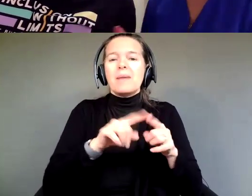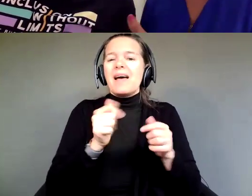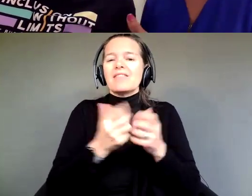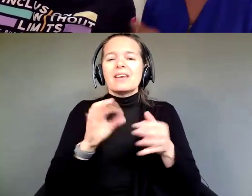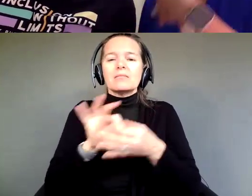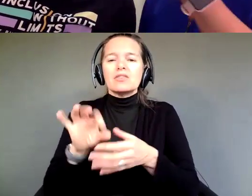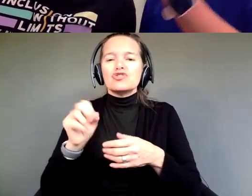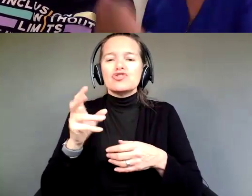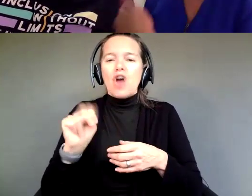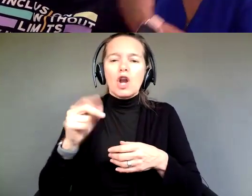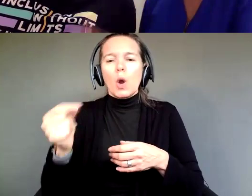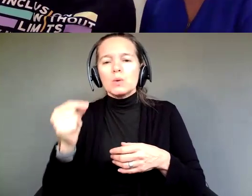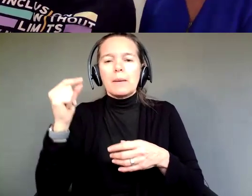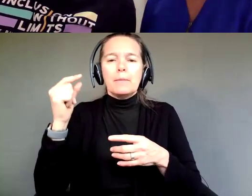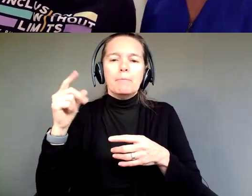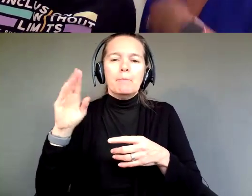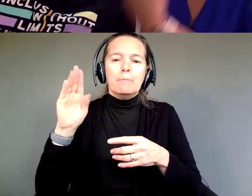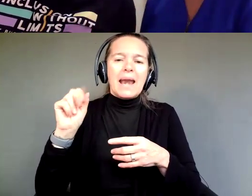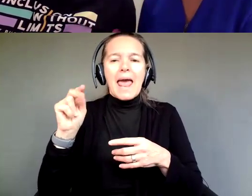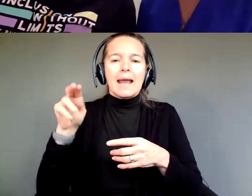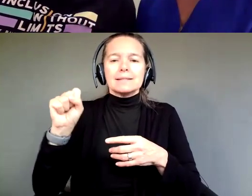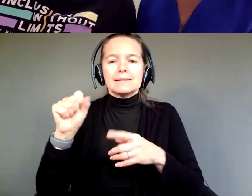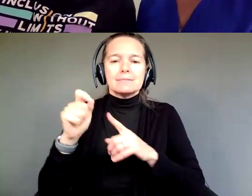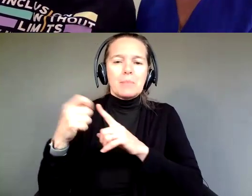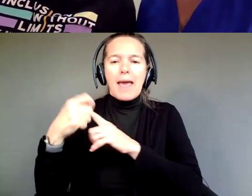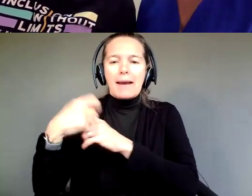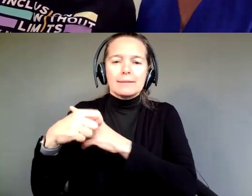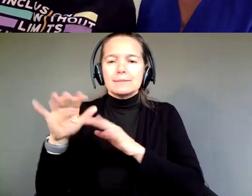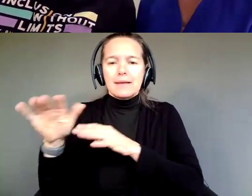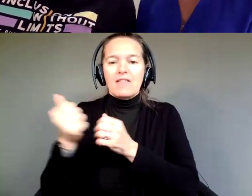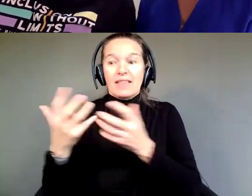regarding his life, his situation, he has been involved with making the decision.